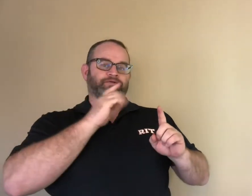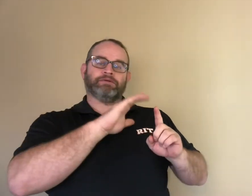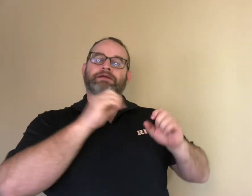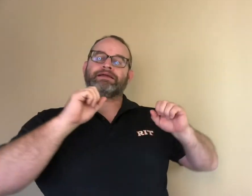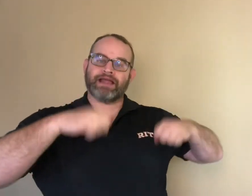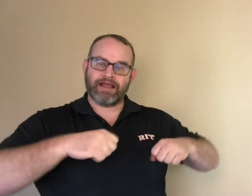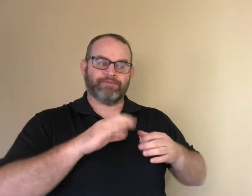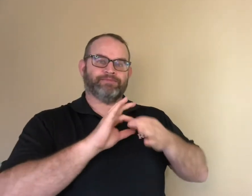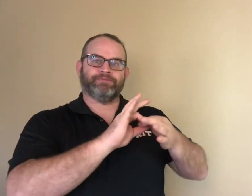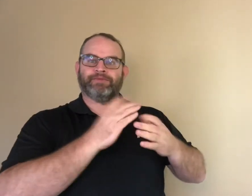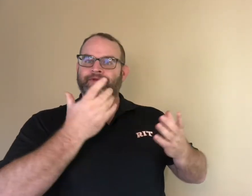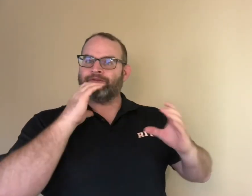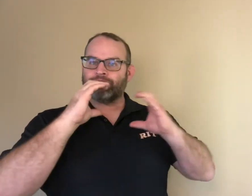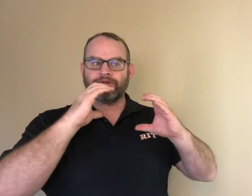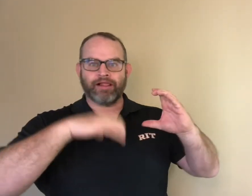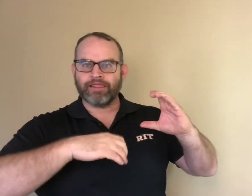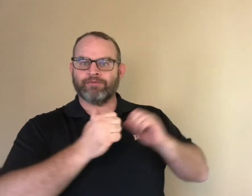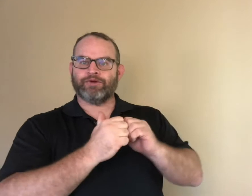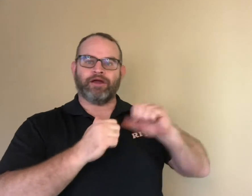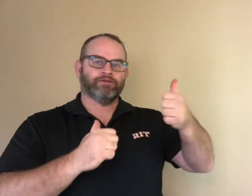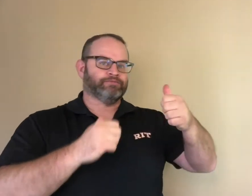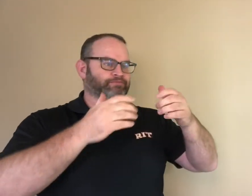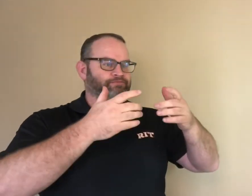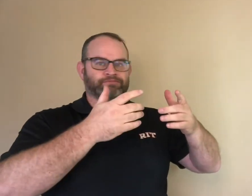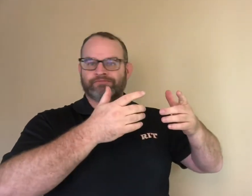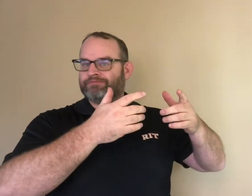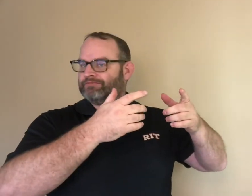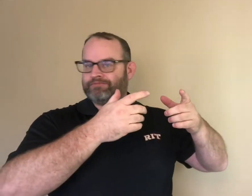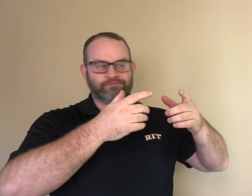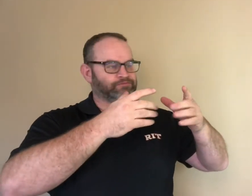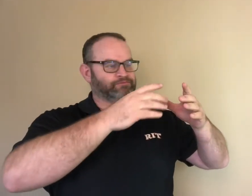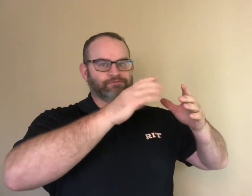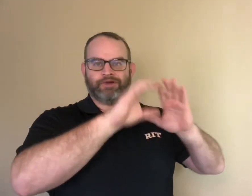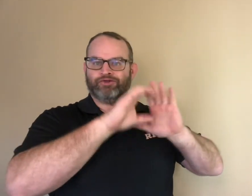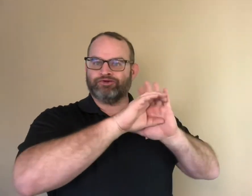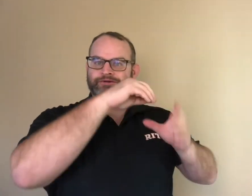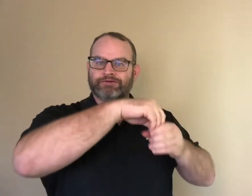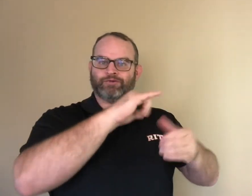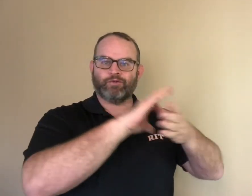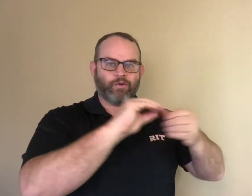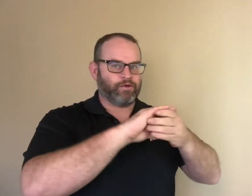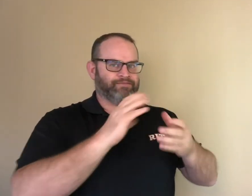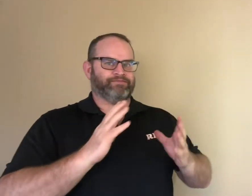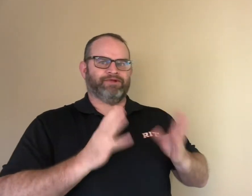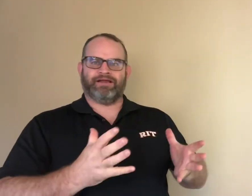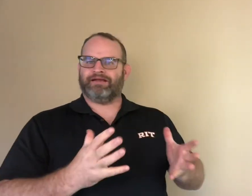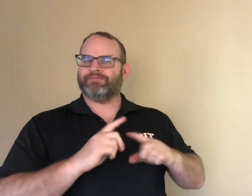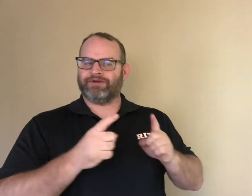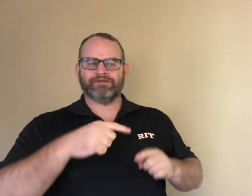Whether or not to include communication breakdowns in a story, it is fine to include that in the story as long as